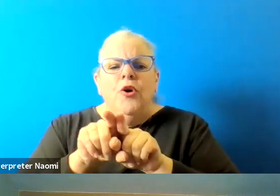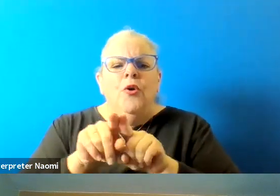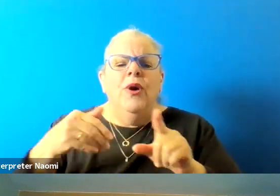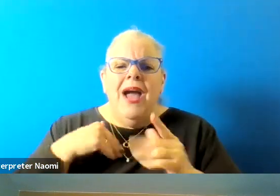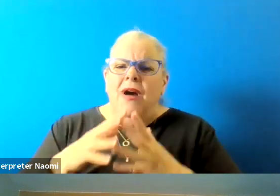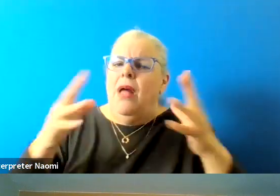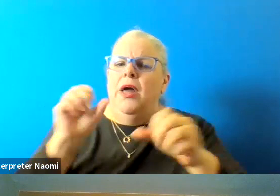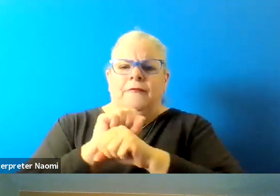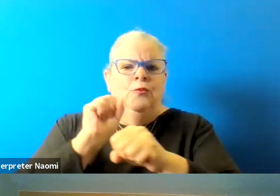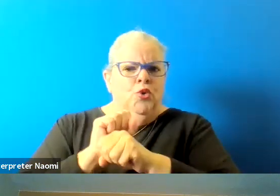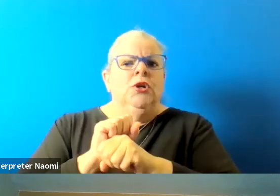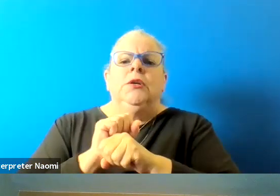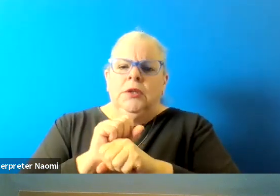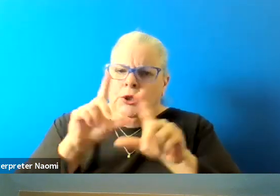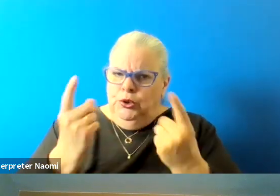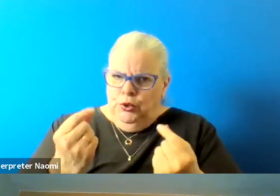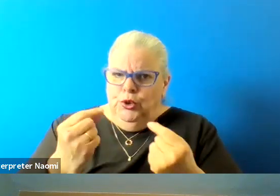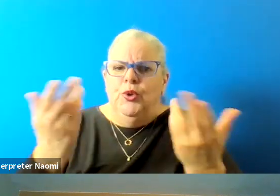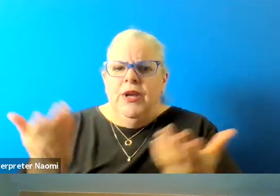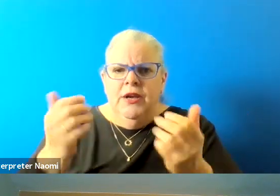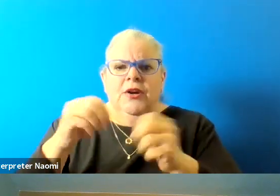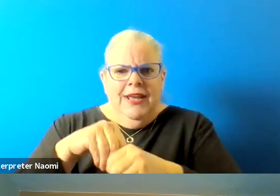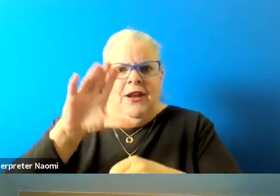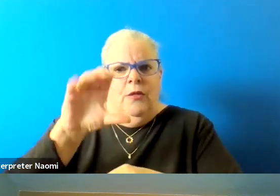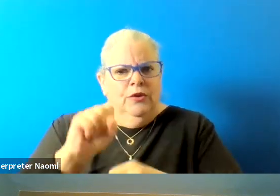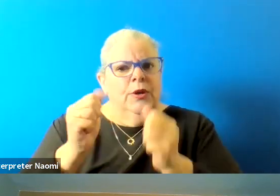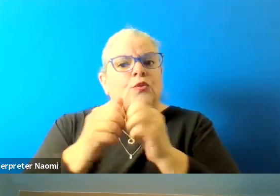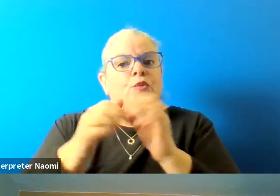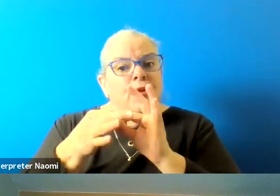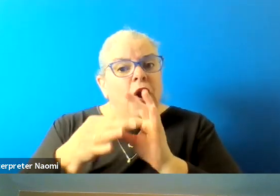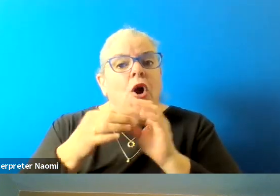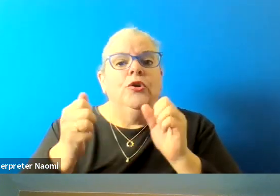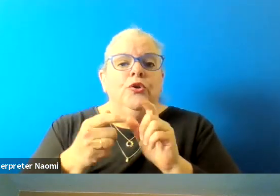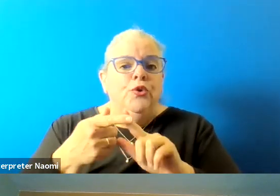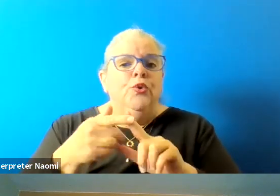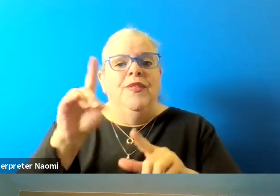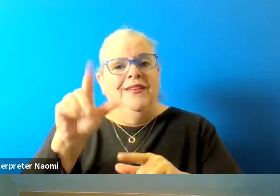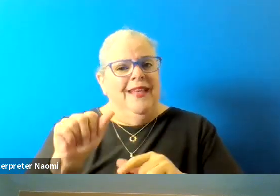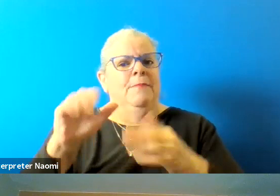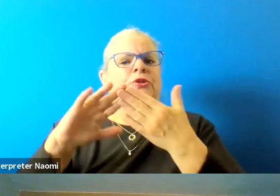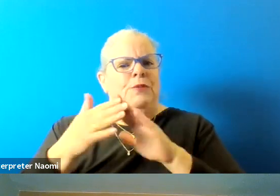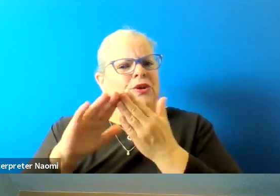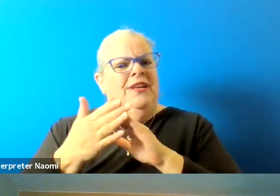to do here in Colorado Springs with regards to the disabled community here.